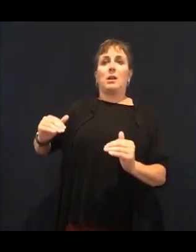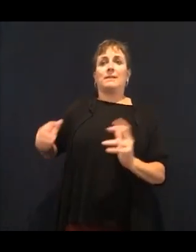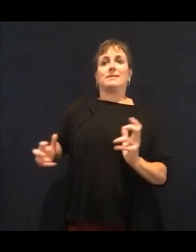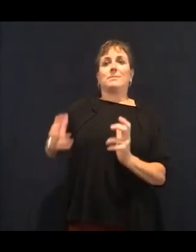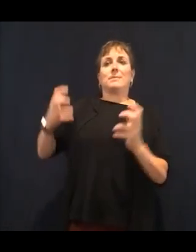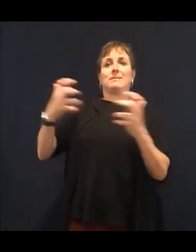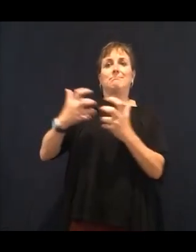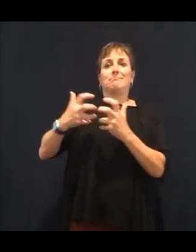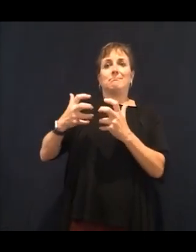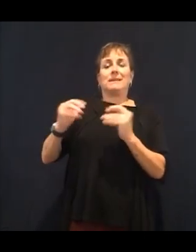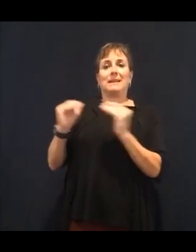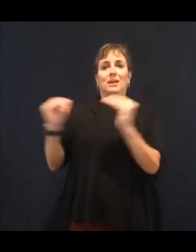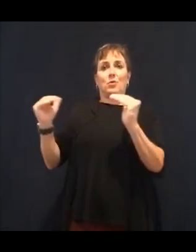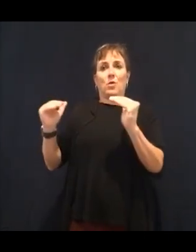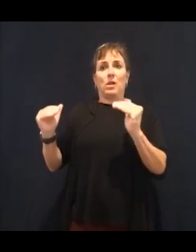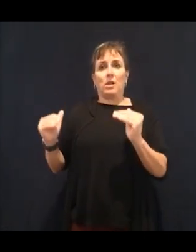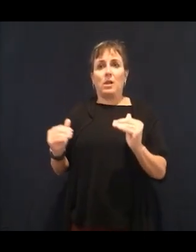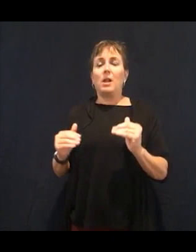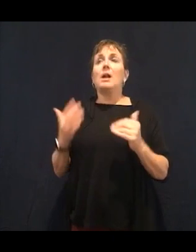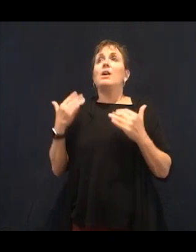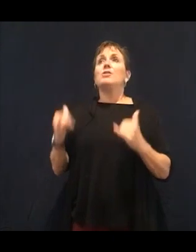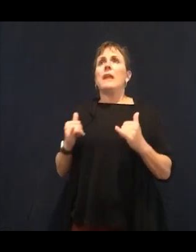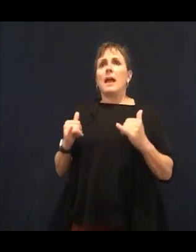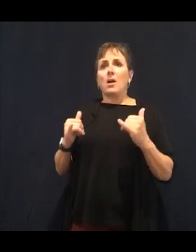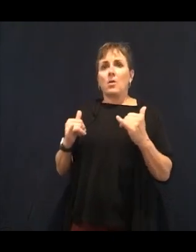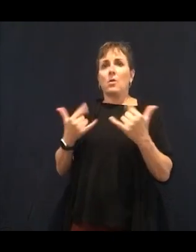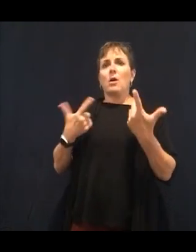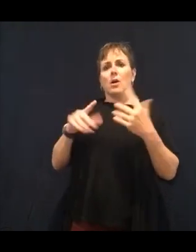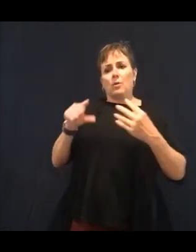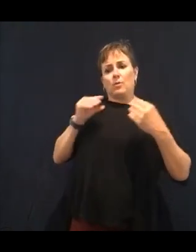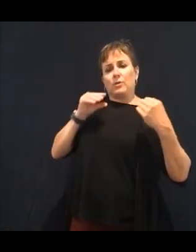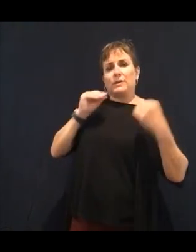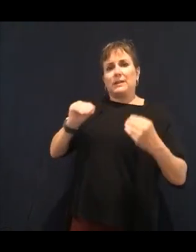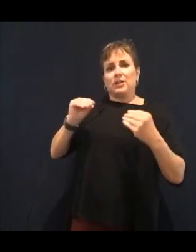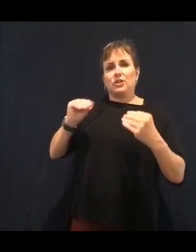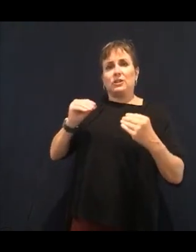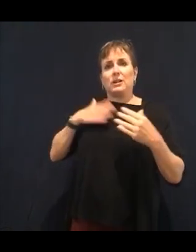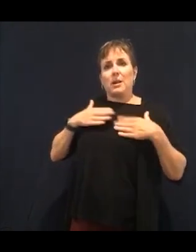to keep our body energized at the level that we're used